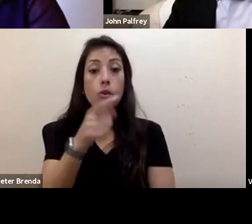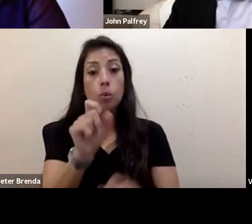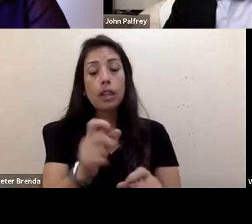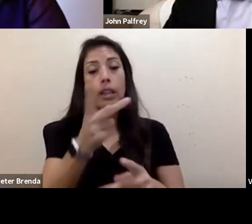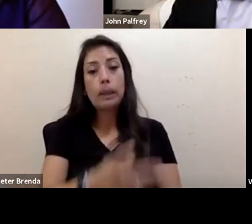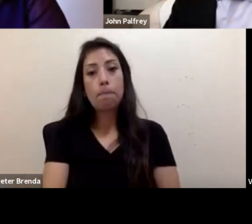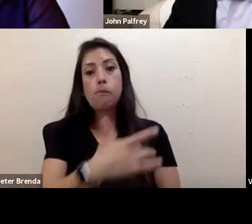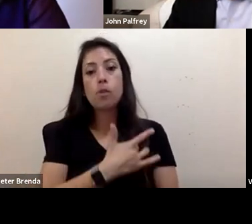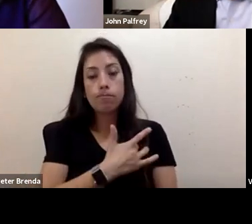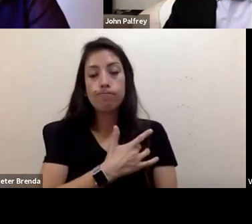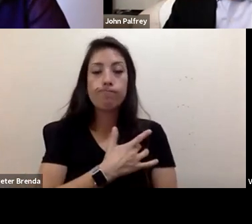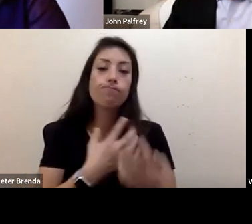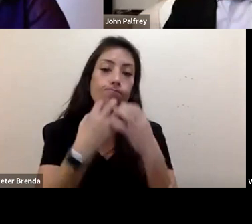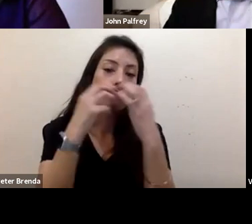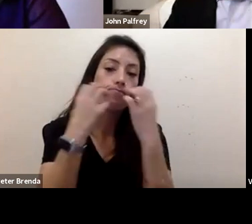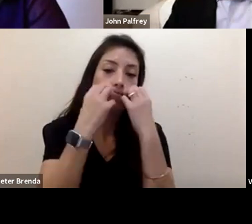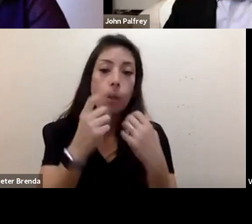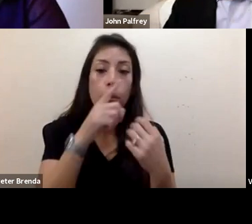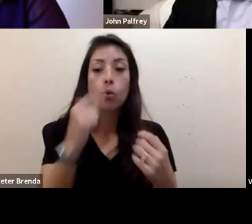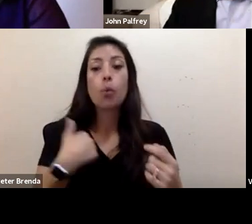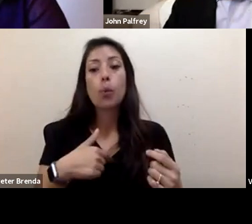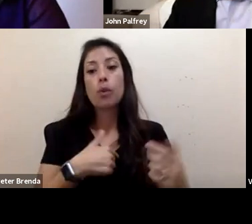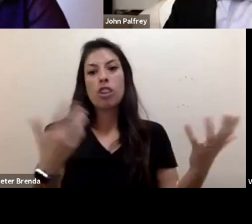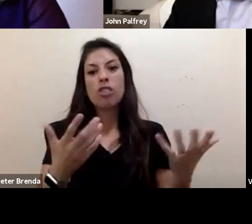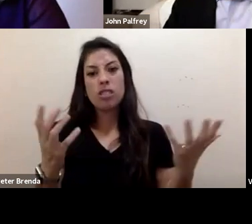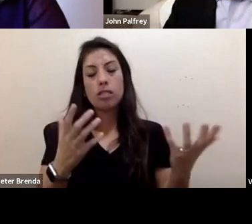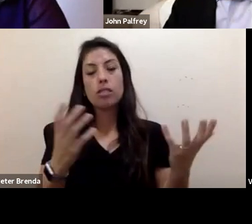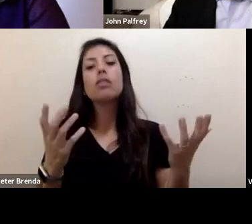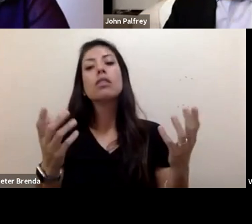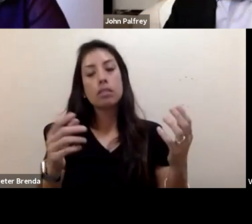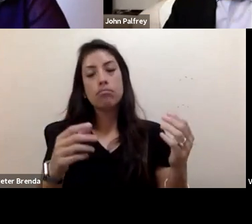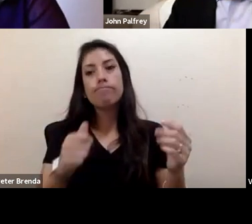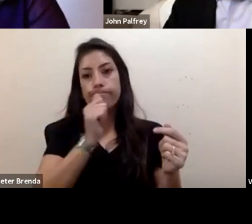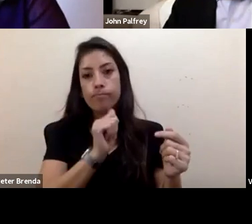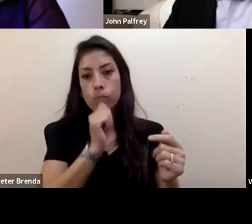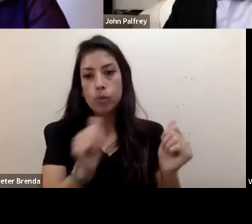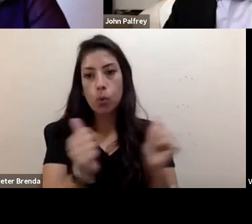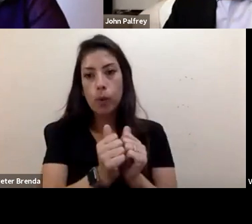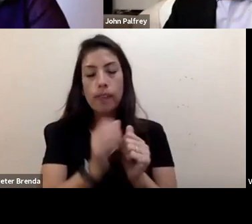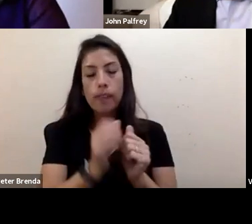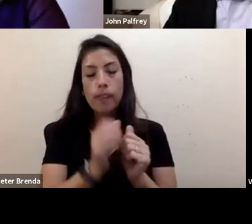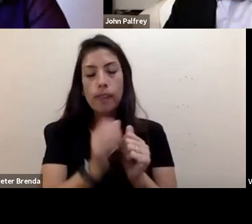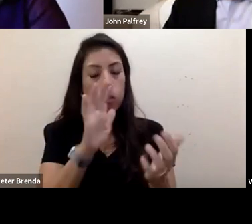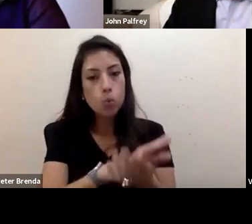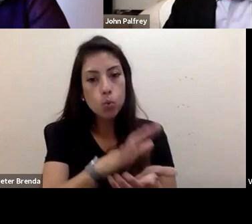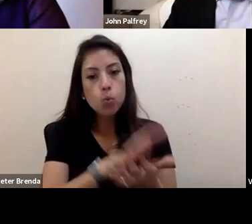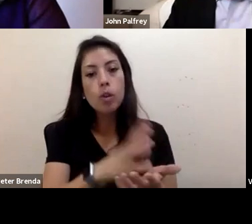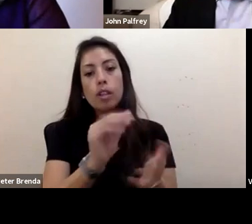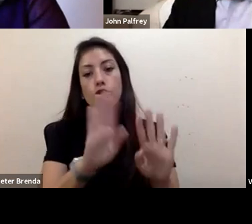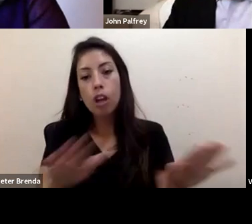We are here dealing with our own reckoning on indigenous schools and children deaths. And so, it has been a hard time